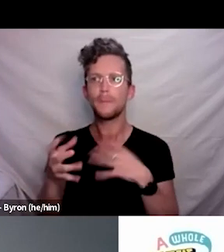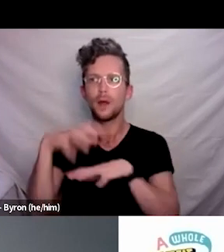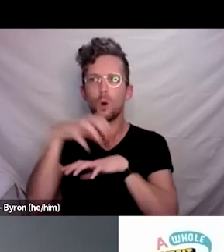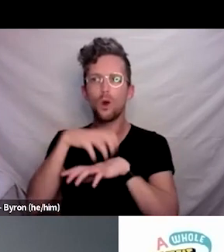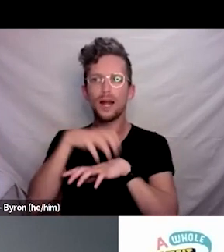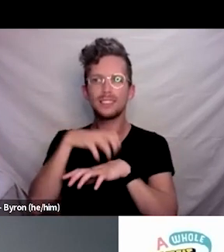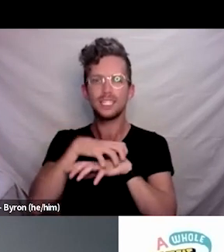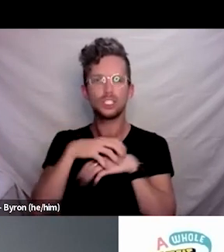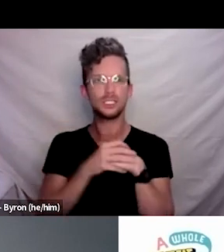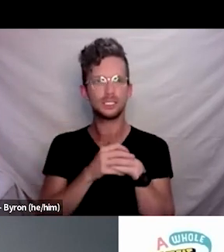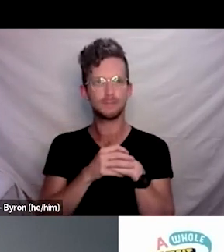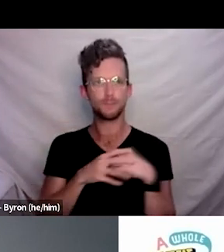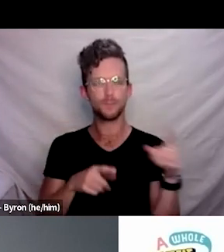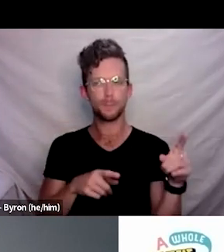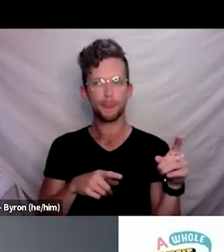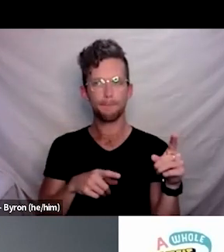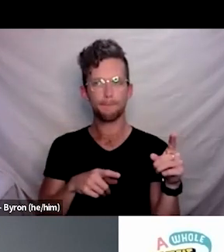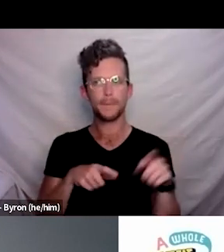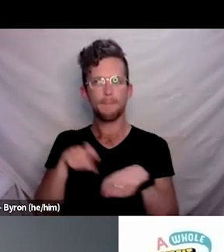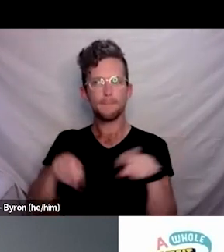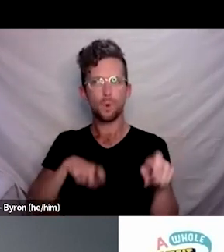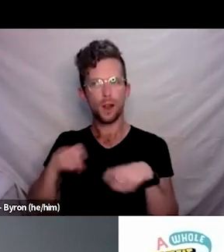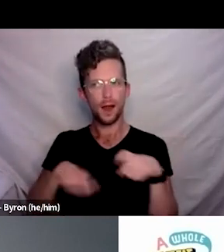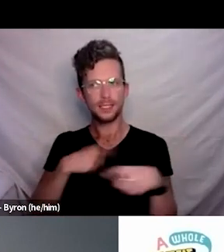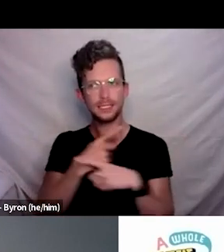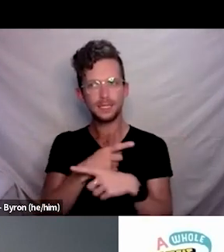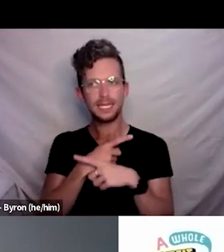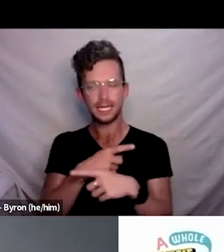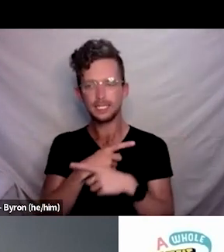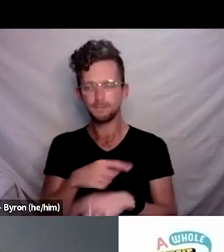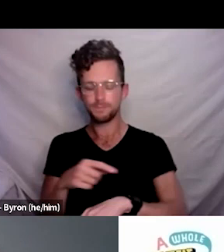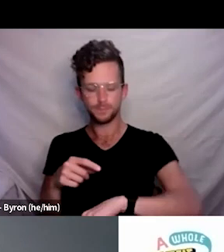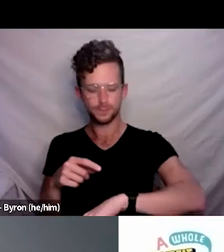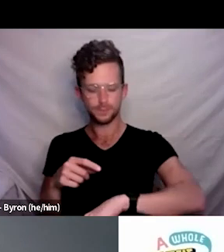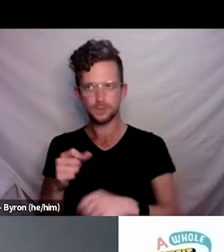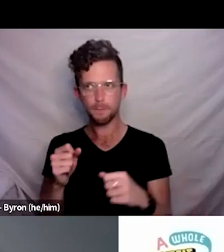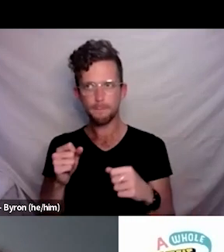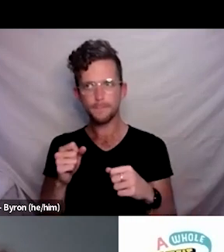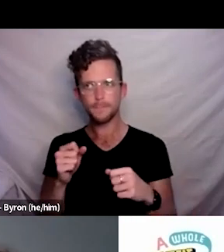I think just building on that, it’s Paula speaking. You know, I think as I sort of said at the start, that we,